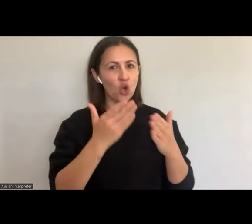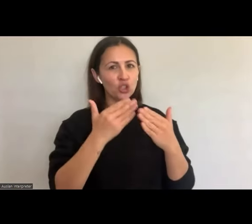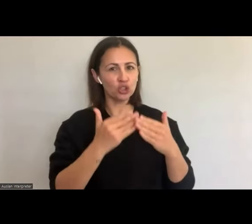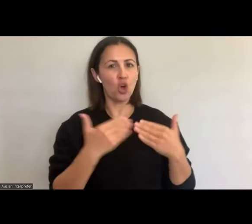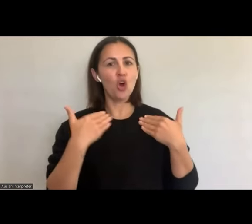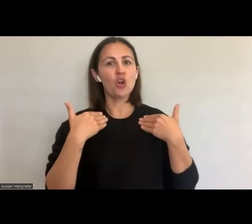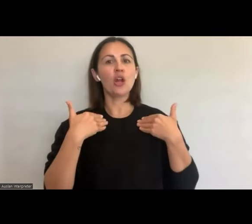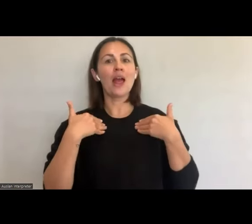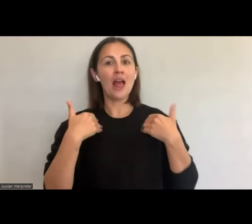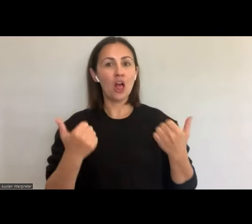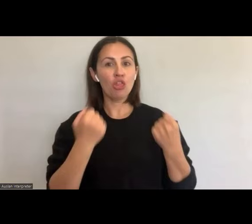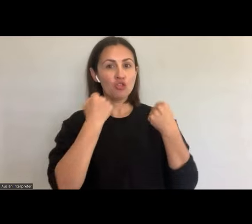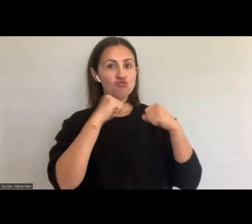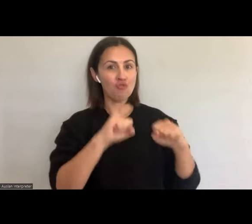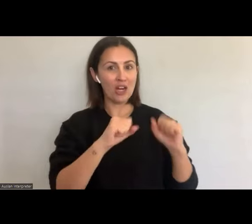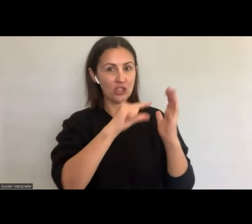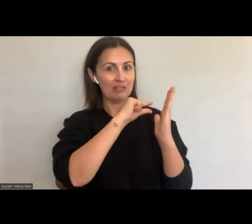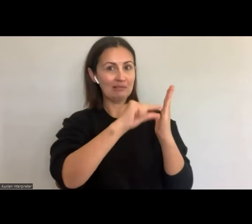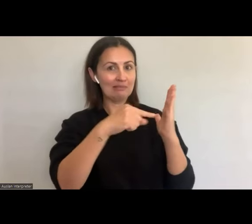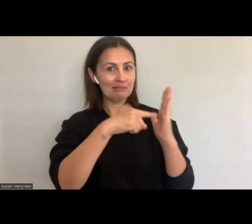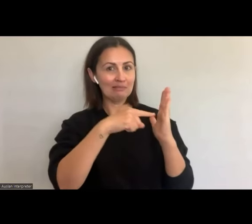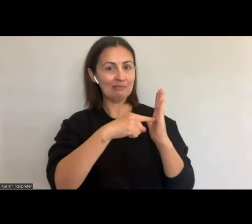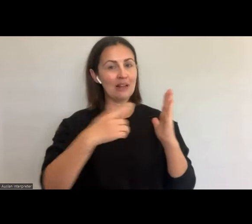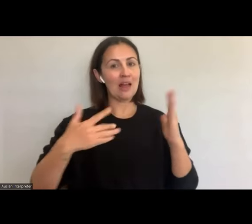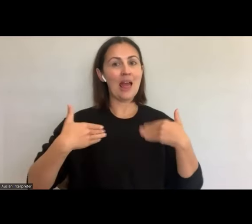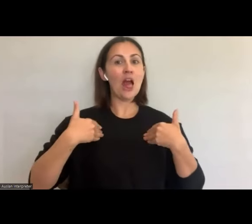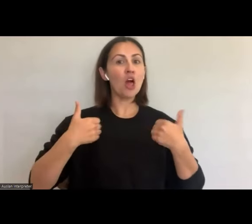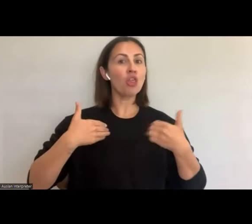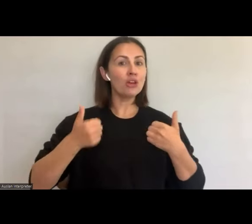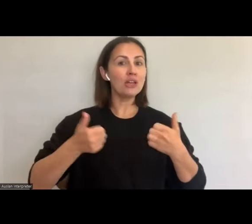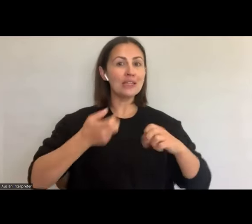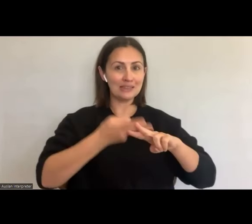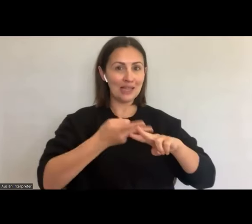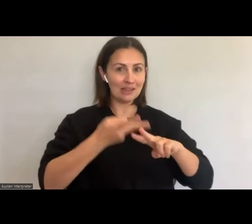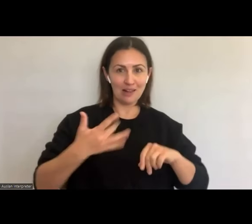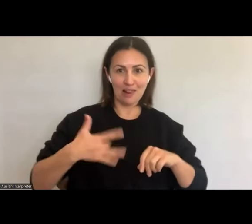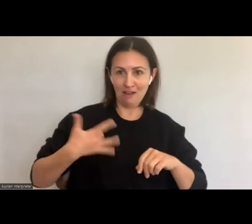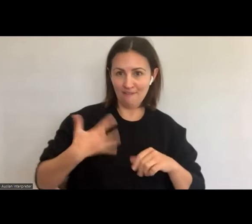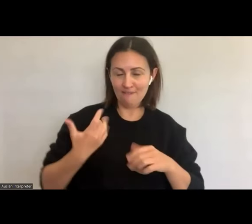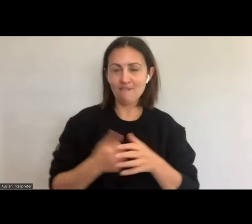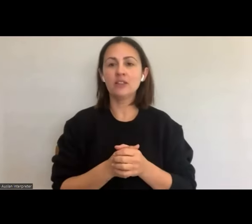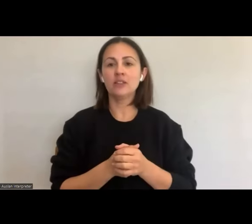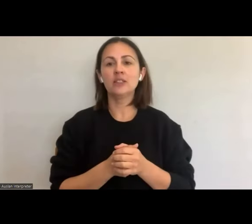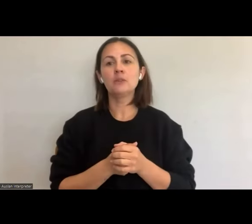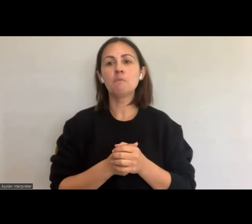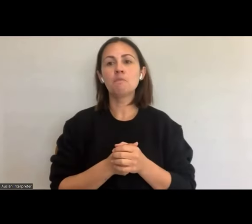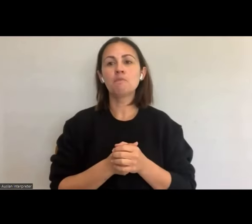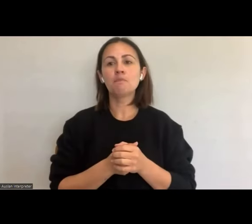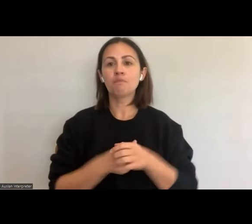But first some brief housekeeping before we get started. The event is being recorded so